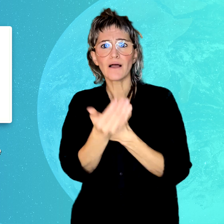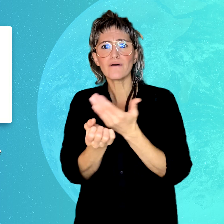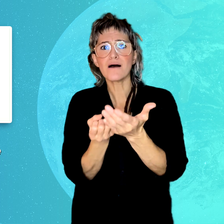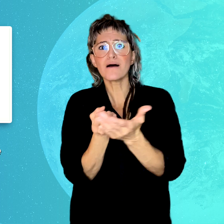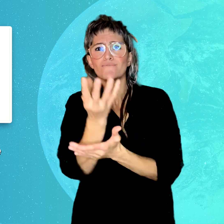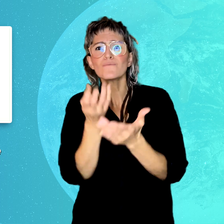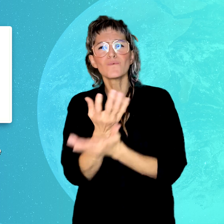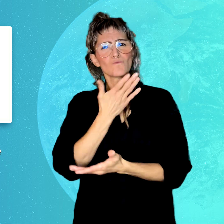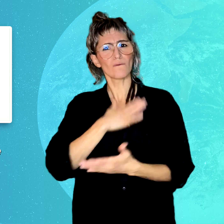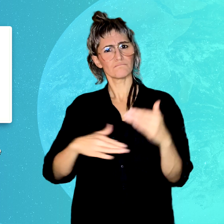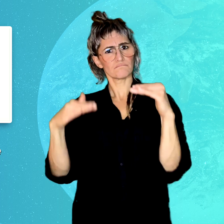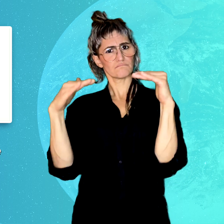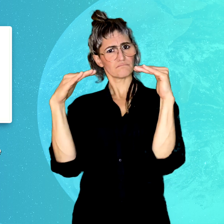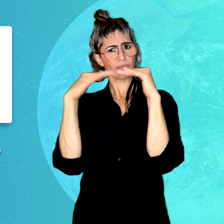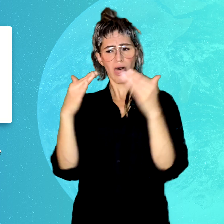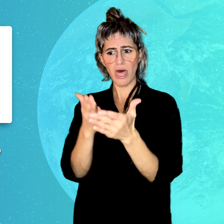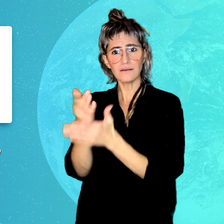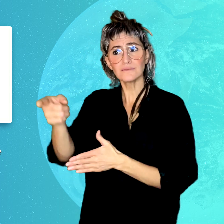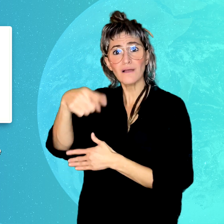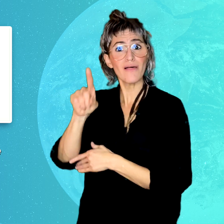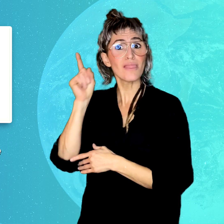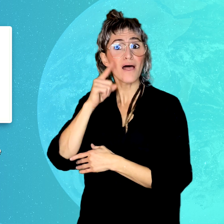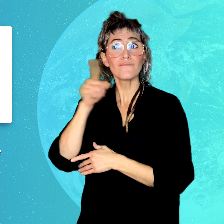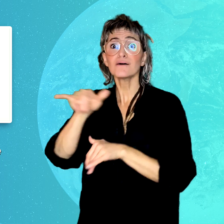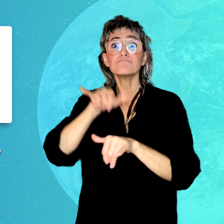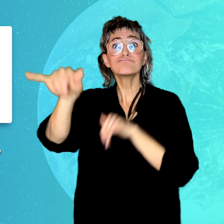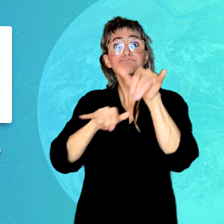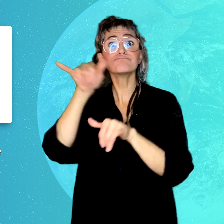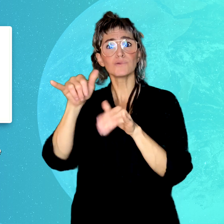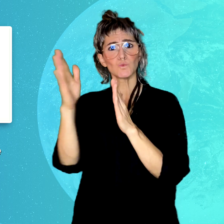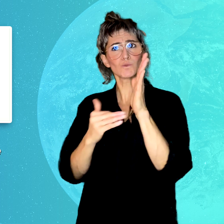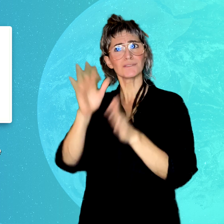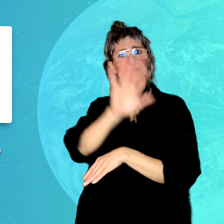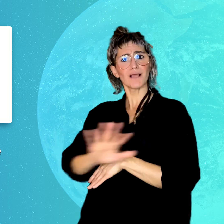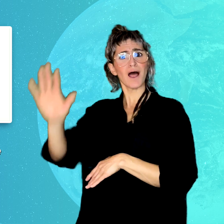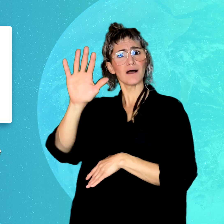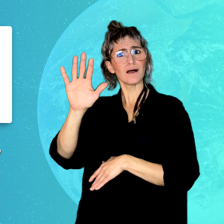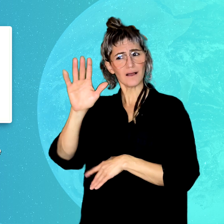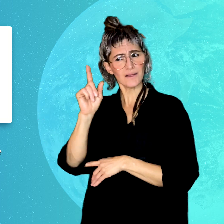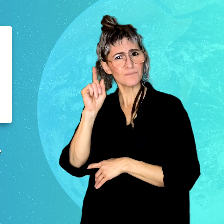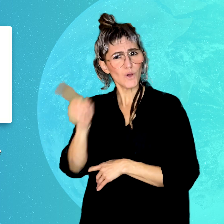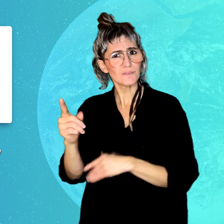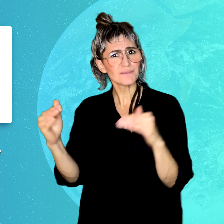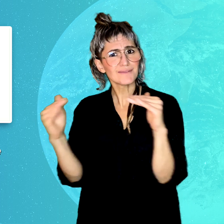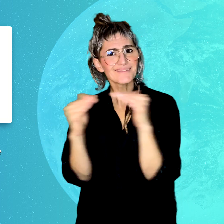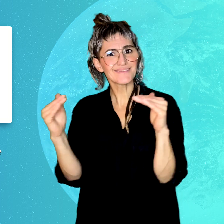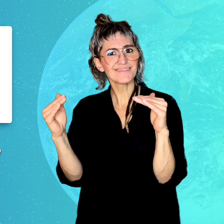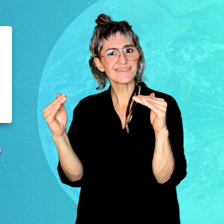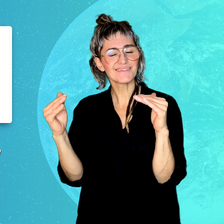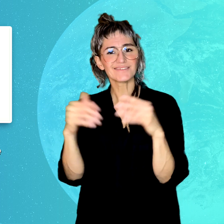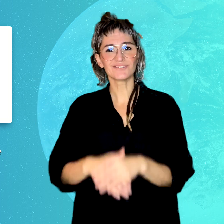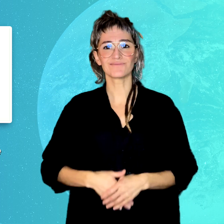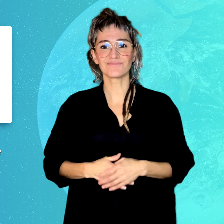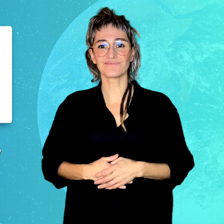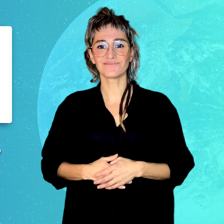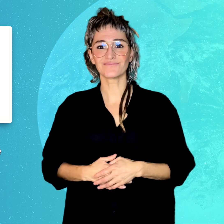to safety information for Deaf travelers in New Zealand.